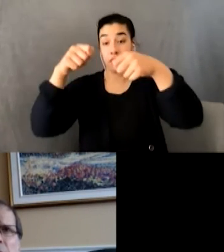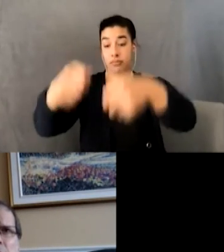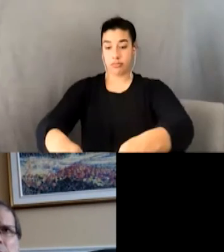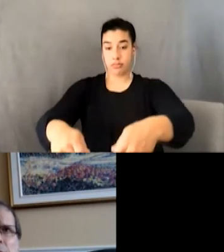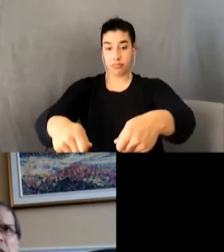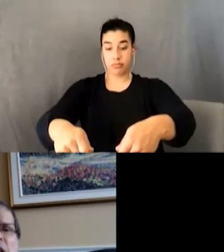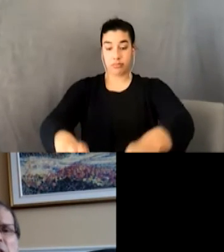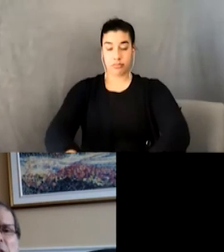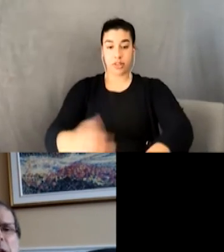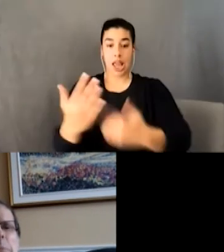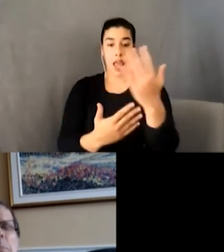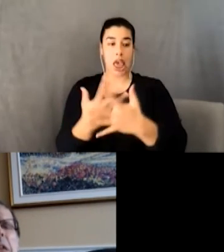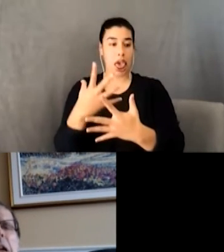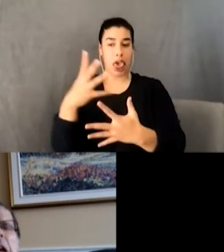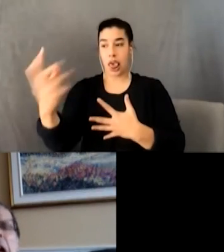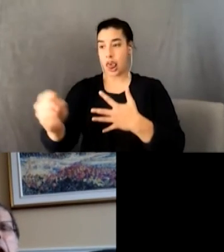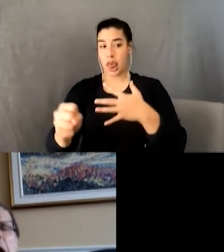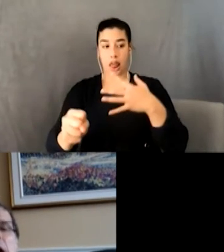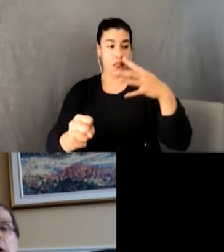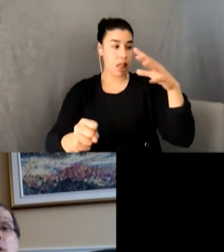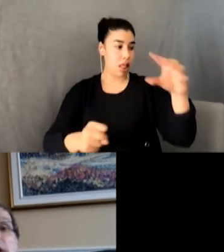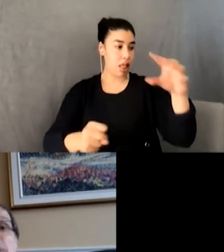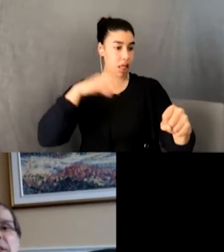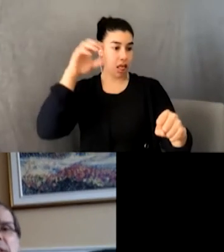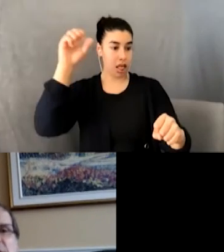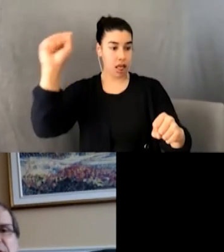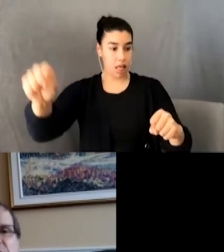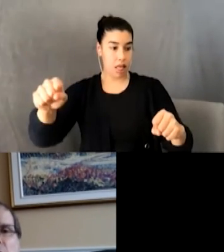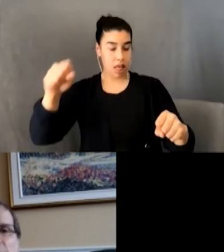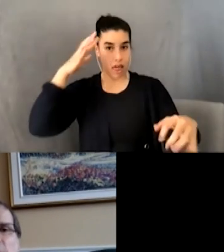Okay… Greg plugged his guitar in his amp